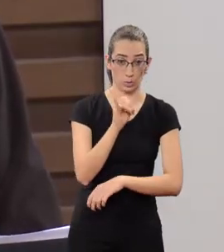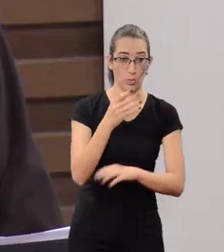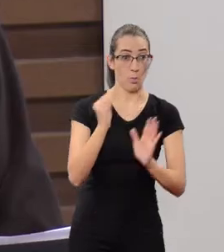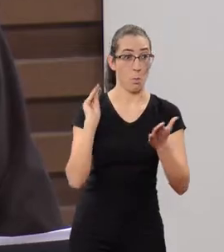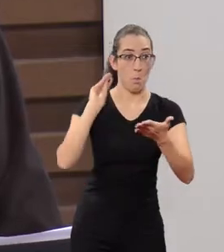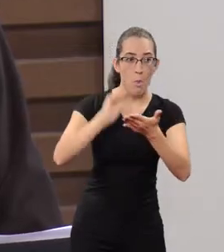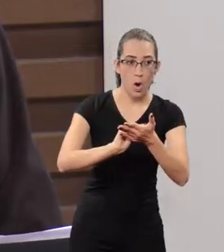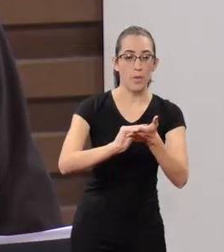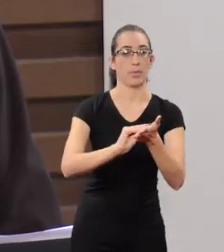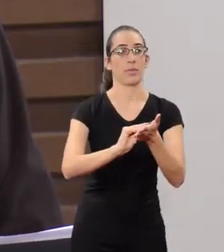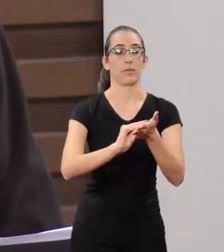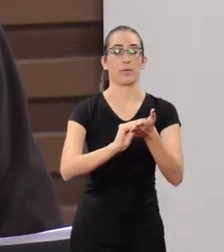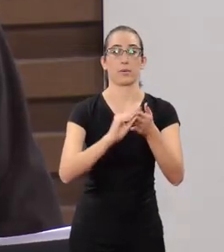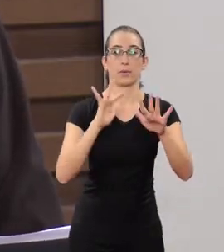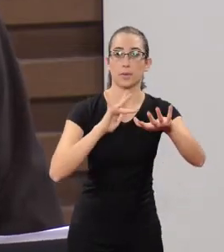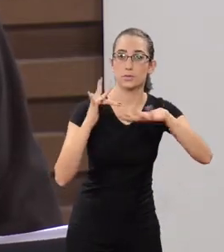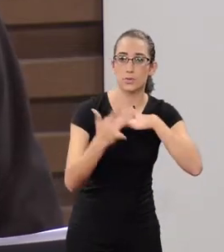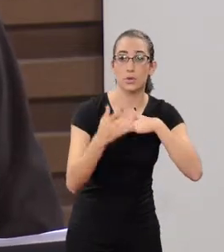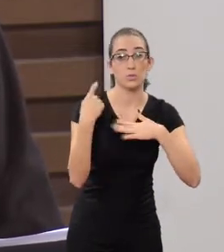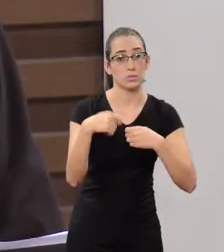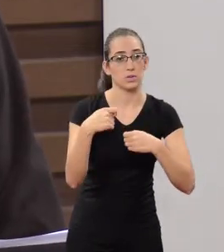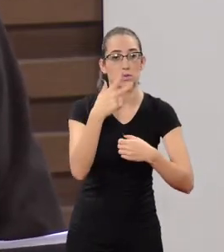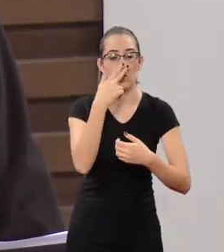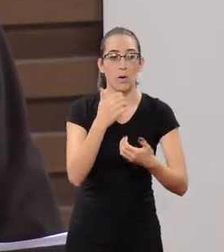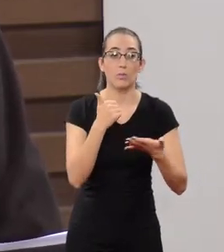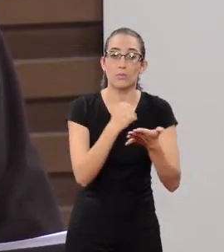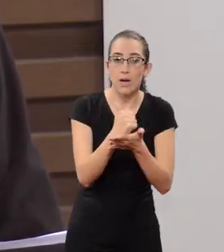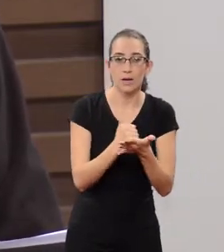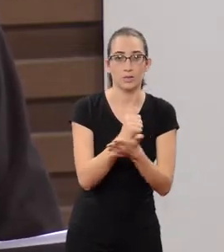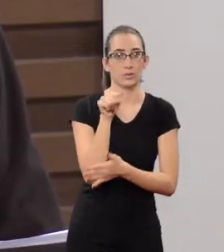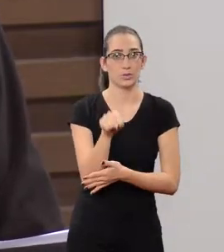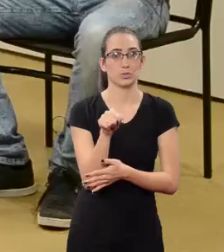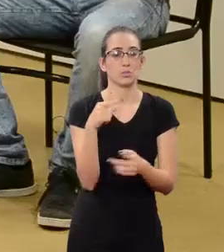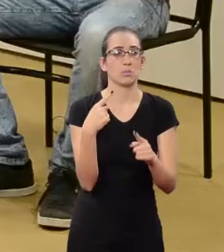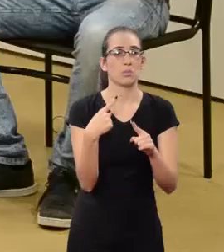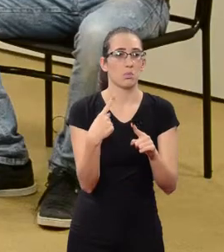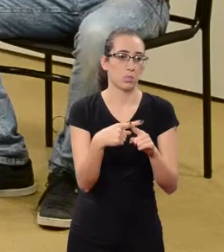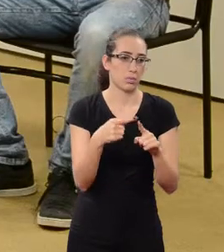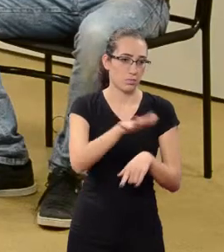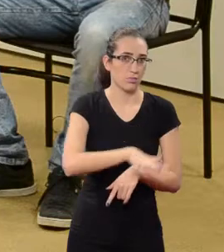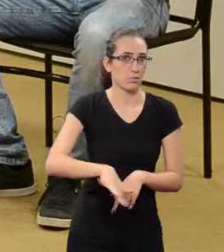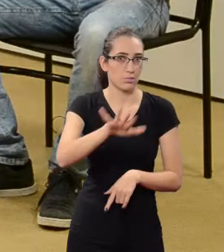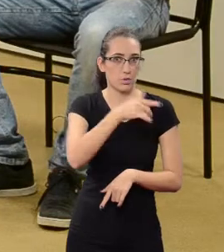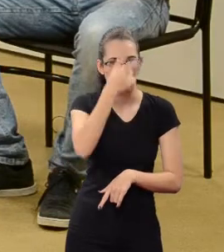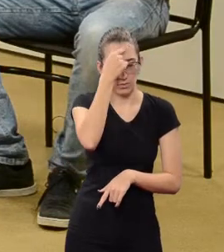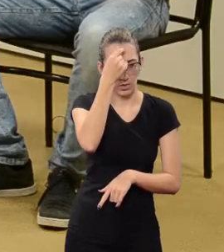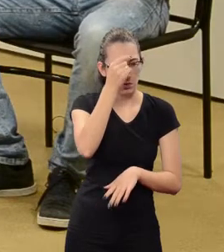it must be well-found Value yourself as you're a university student. But not always this happens.